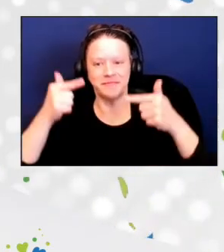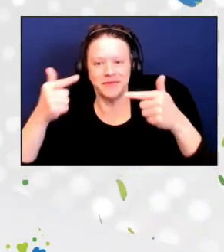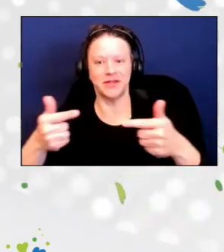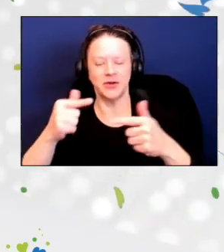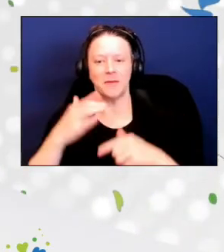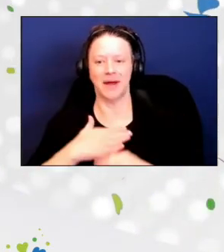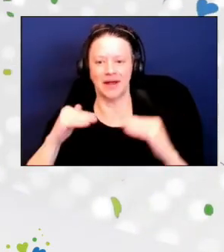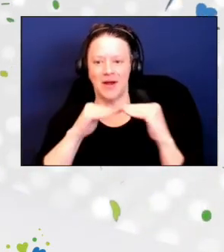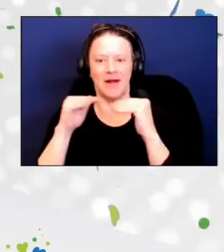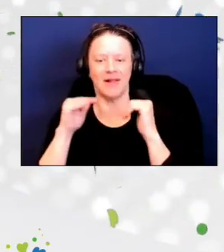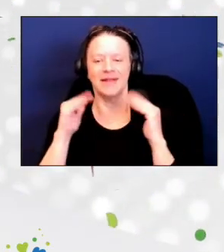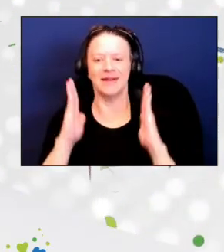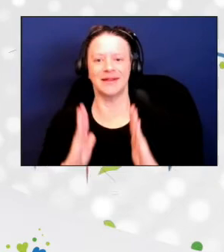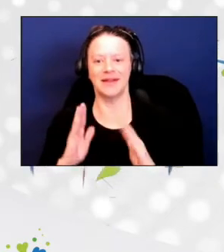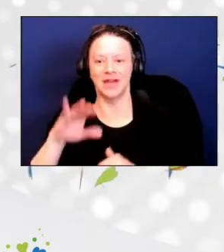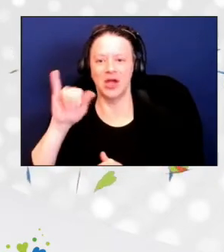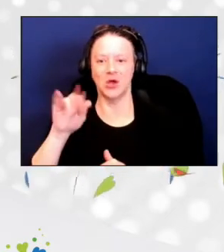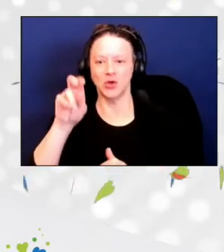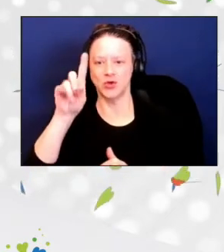ACL's National Nutritionist.